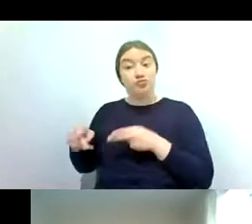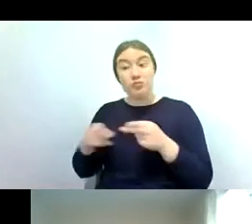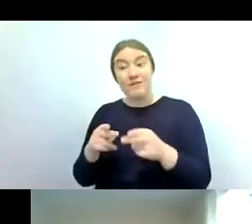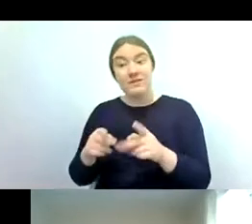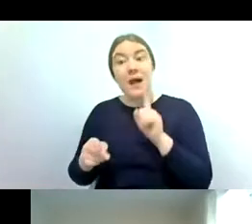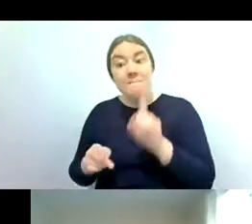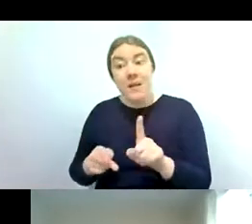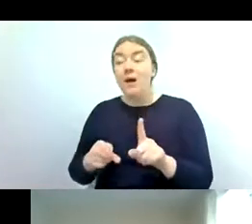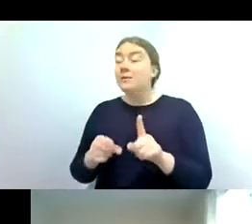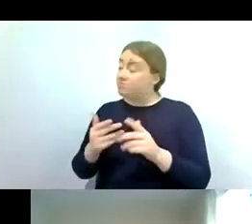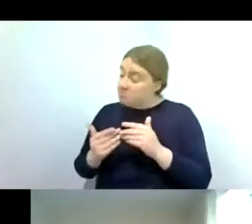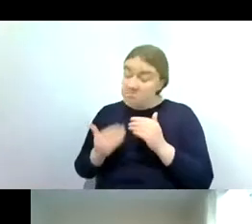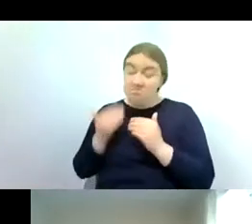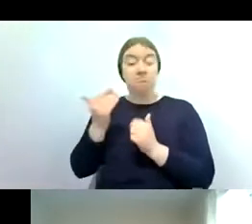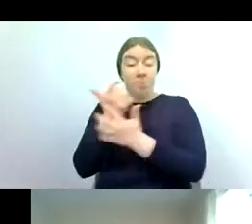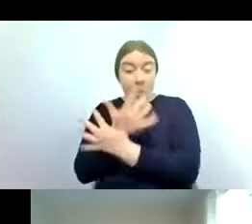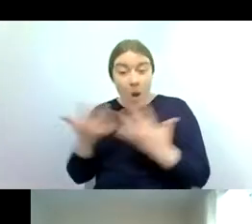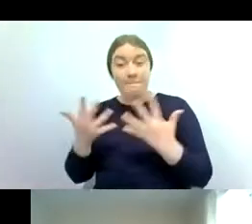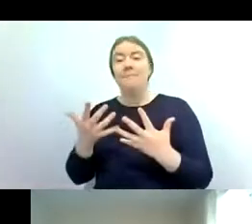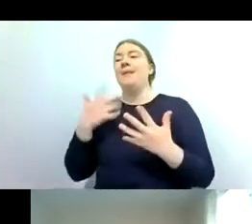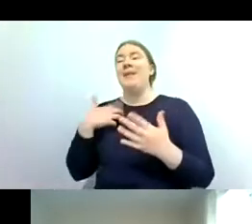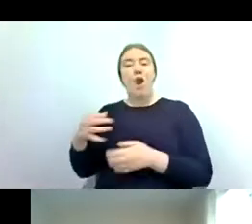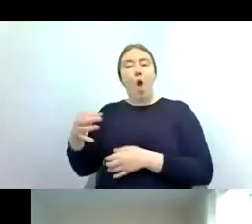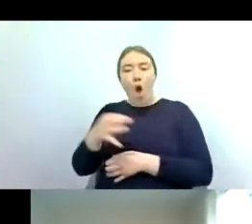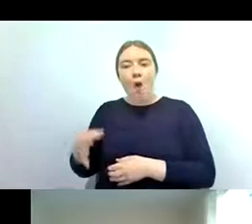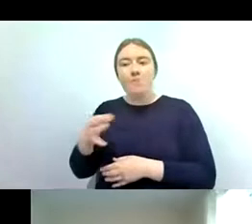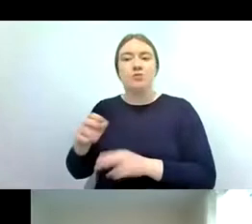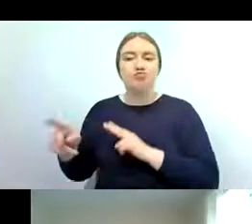common in urban and unmodified rivers and which is why they're really good to look at